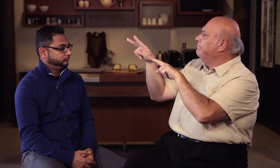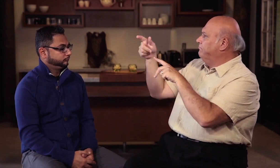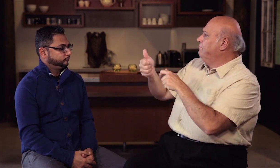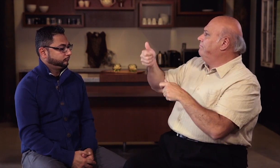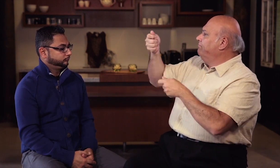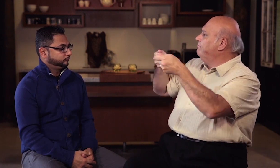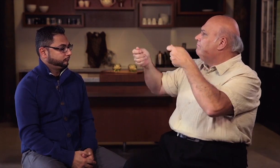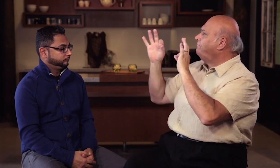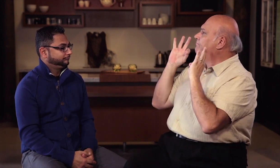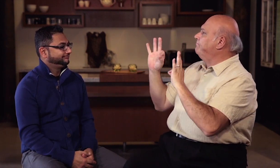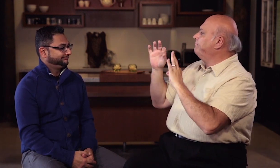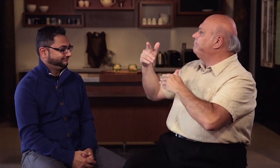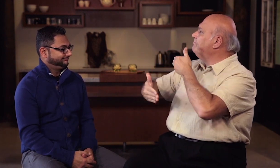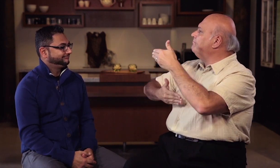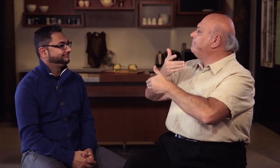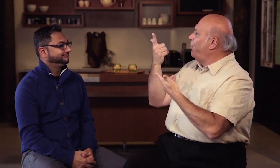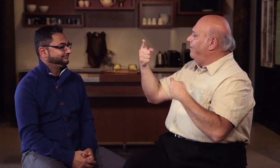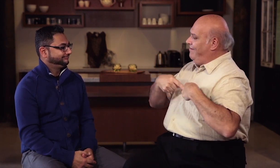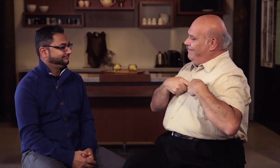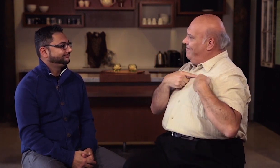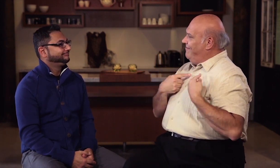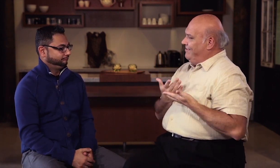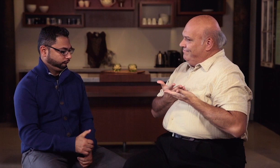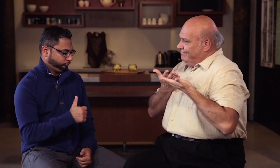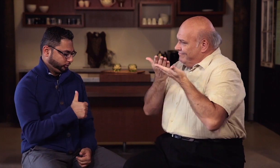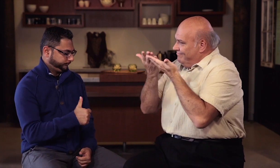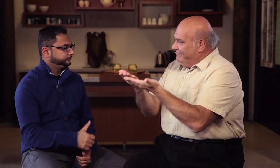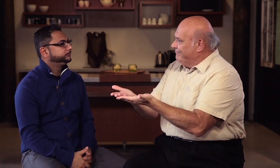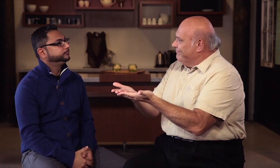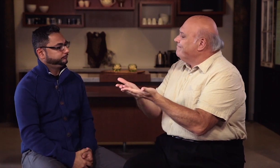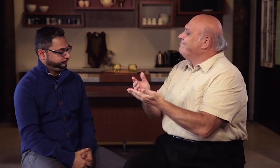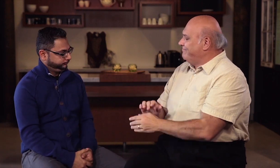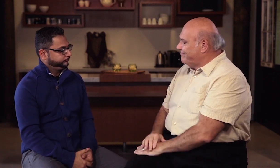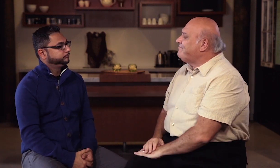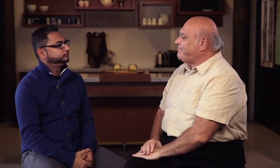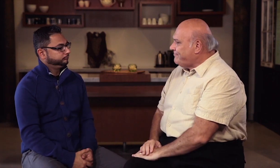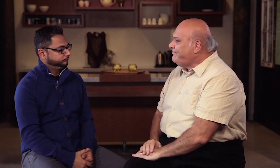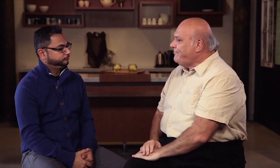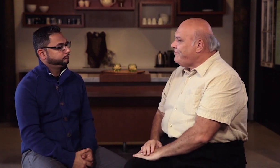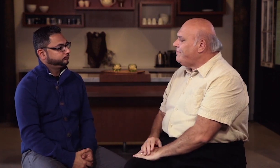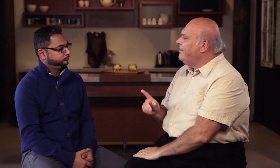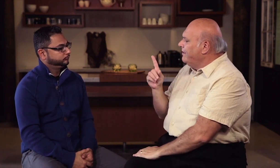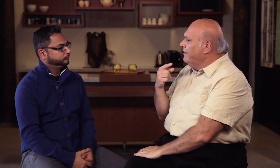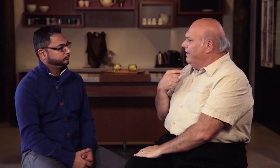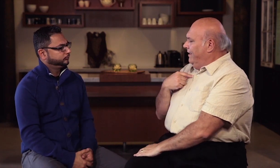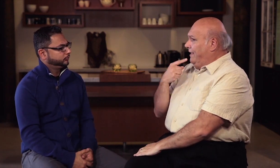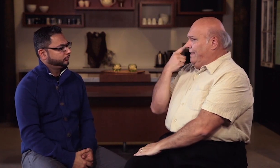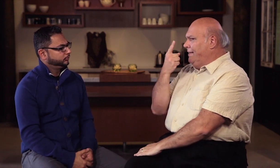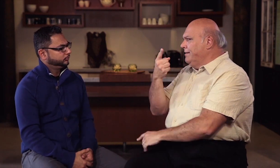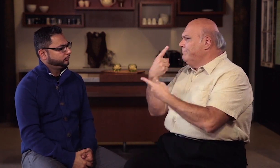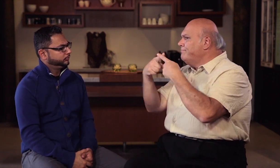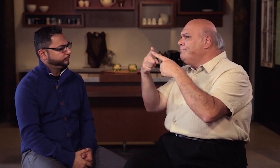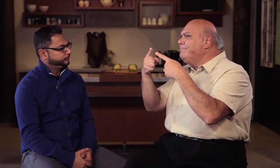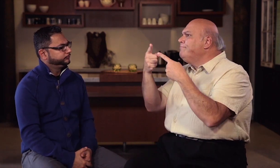look up to manage their affairs effectively and has heart for doing it. When I look